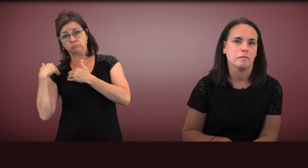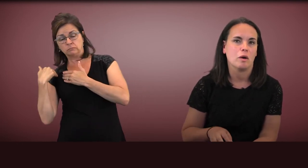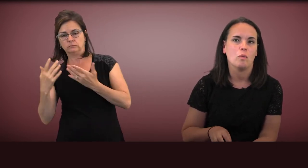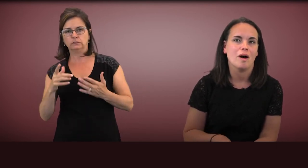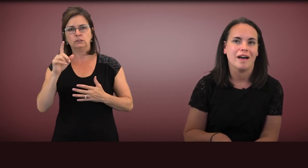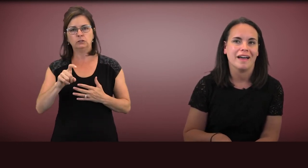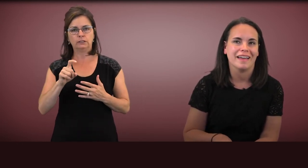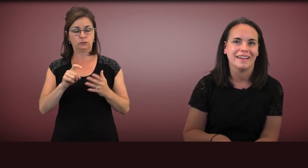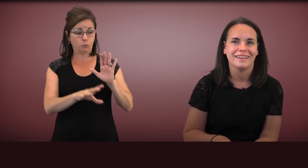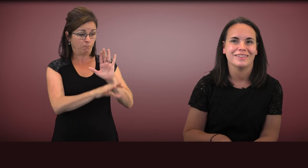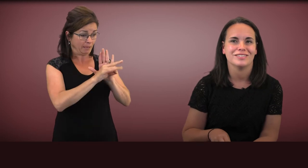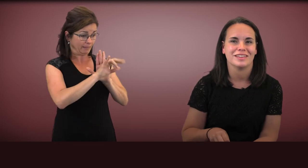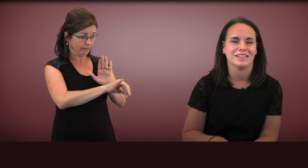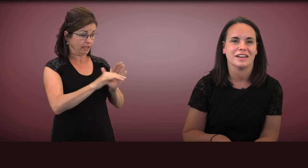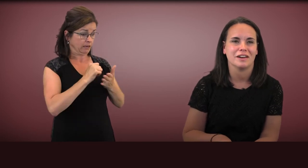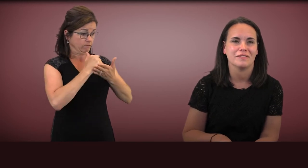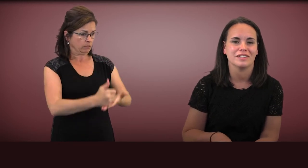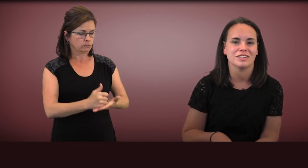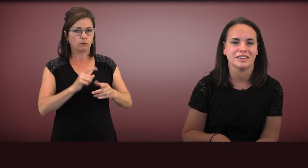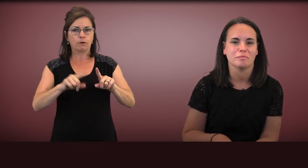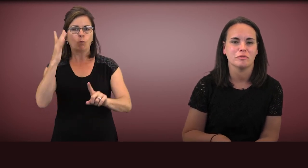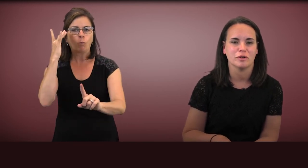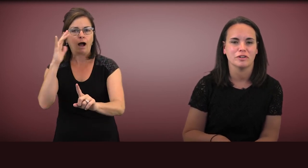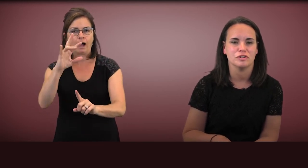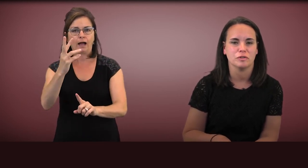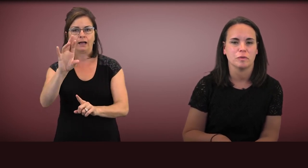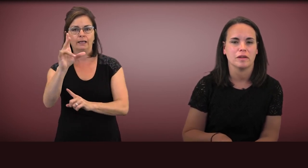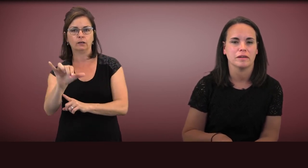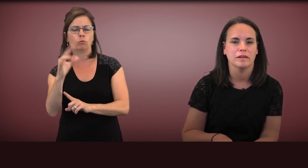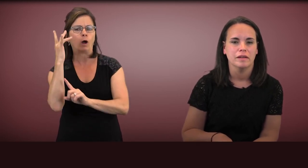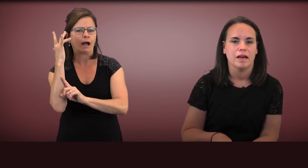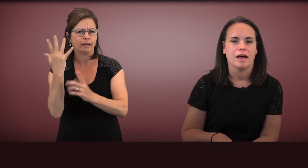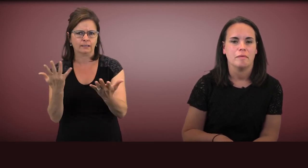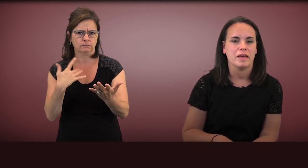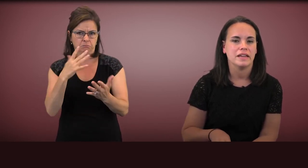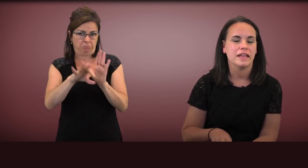about why you're selecting an intervention before you choose one.